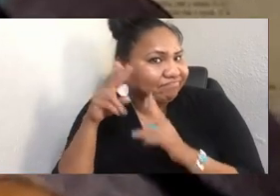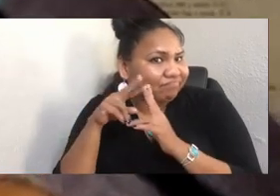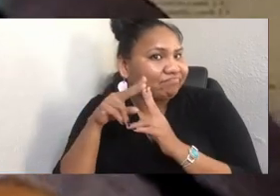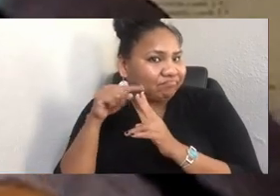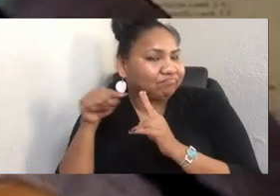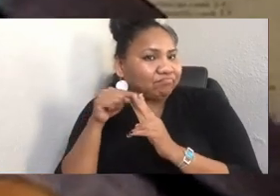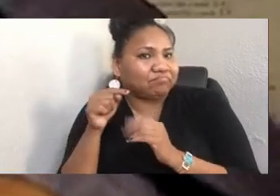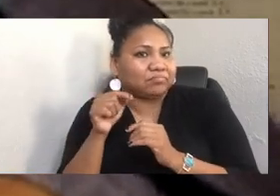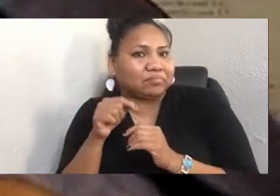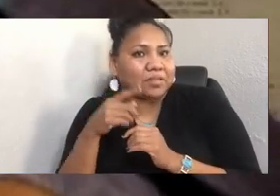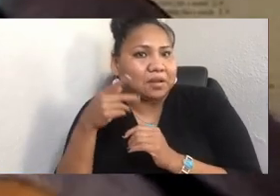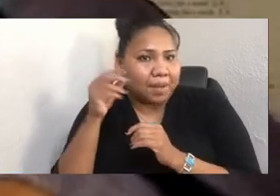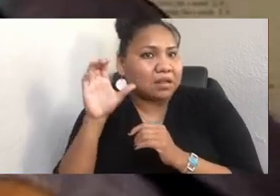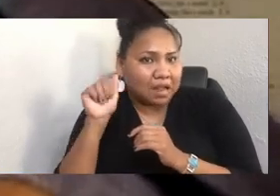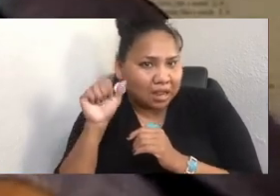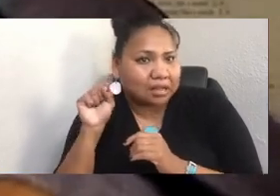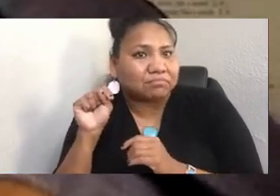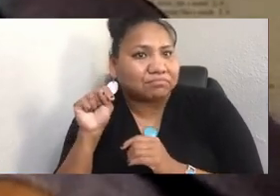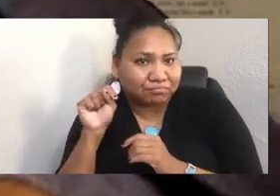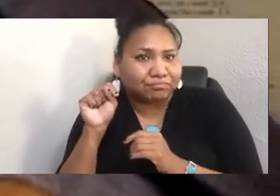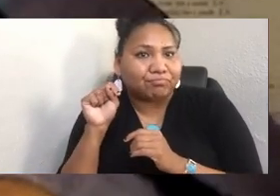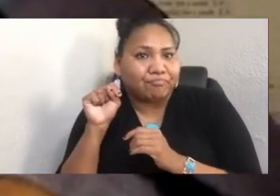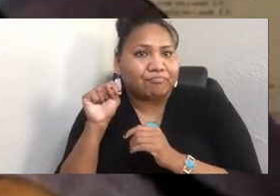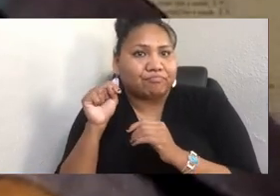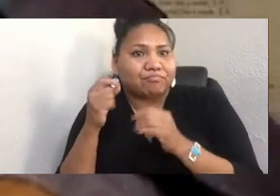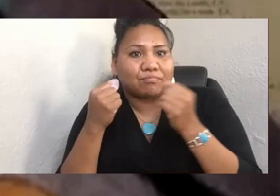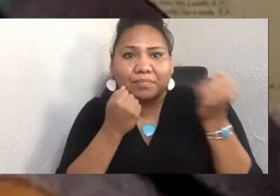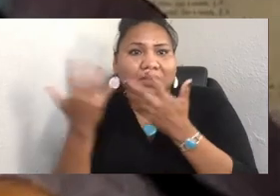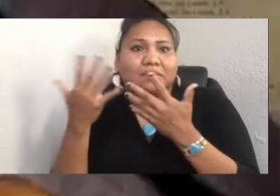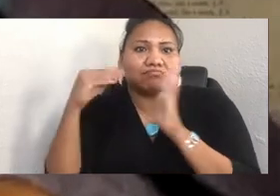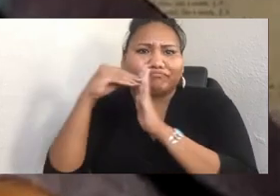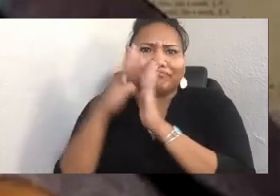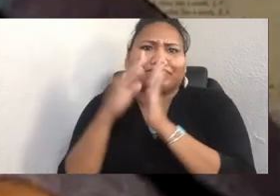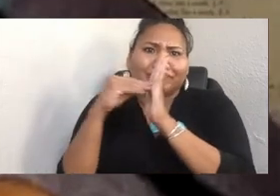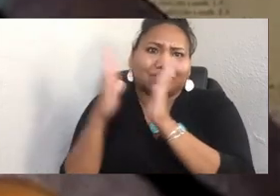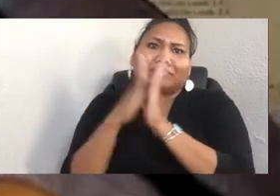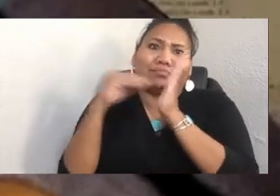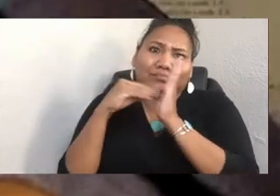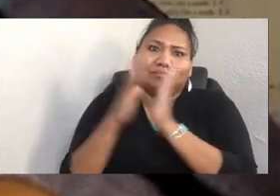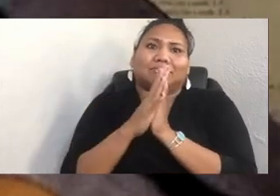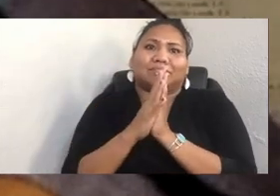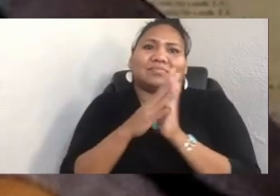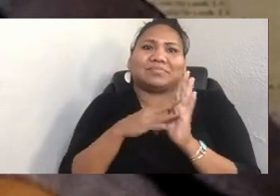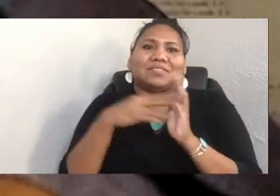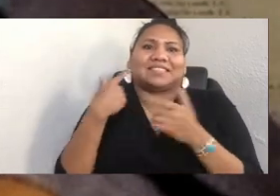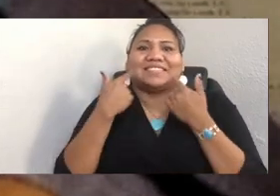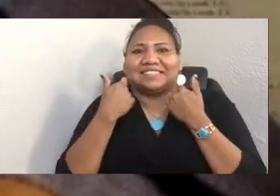There's a lot of posts on here saying how infectious your laugh is and how healing it is.